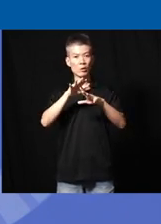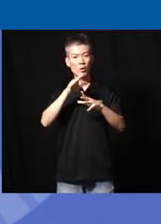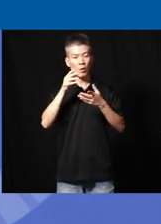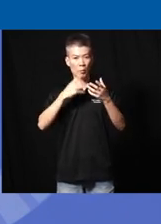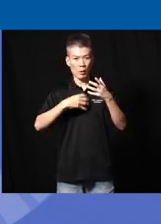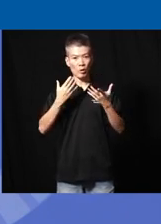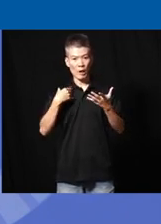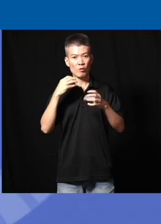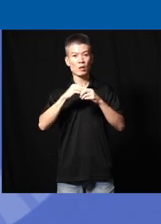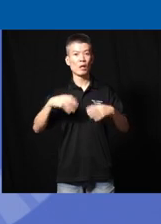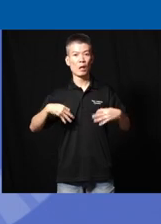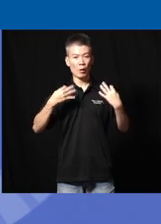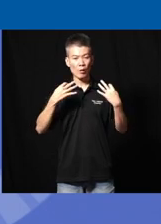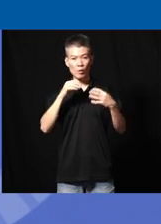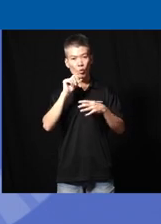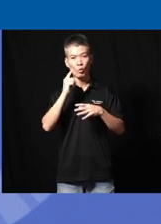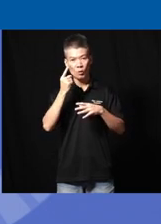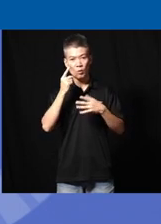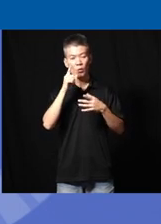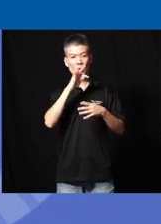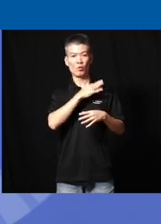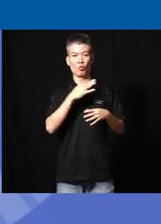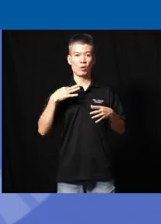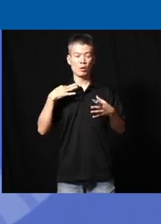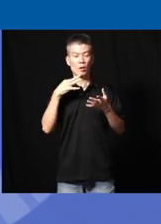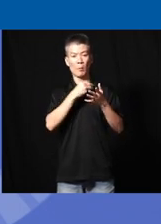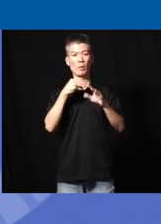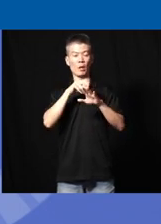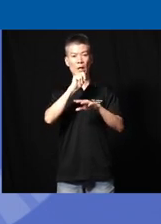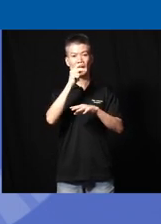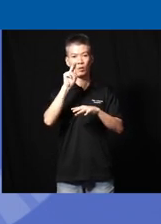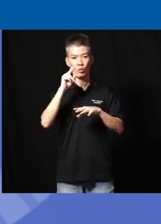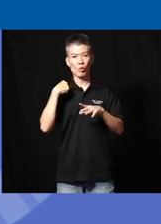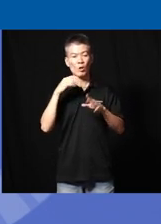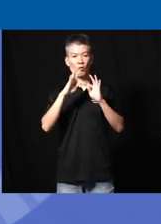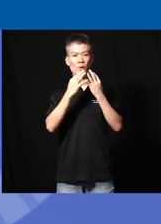we have in our lives apart from being a faculty member at NTU I'm also a family member remember